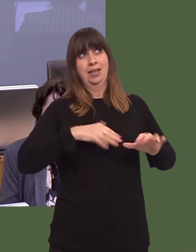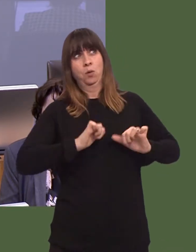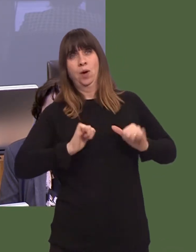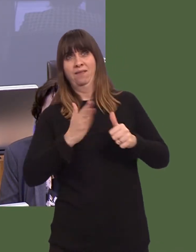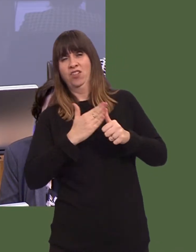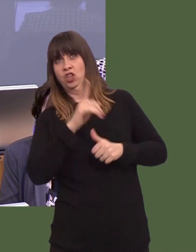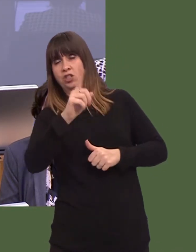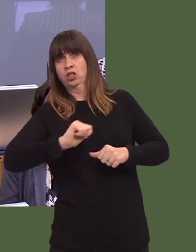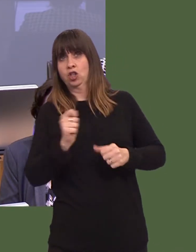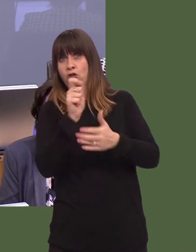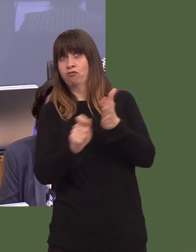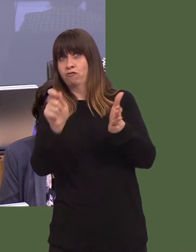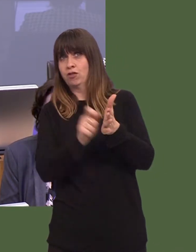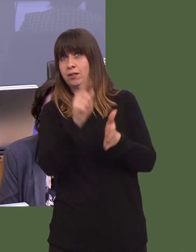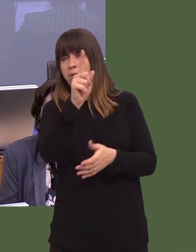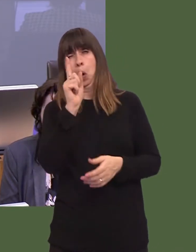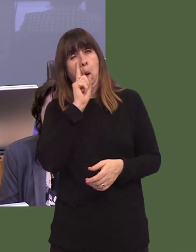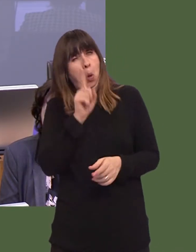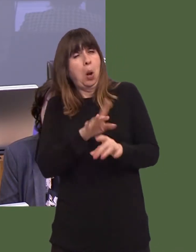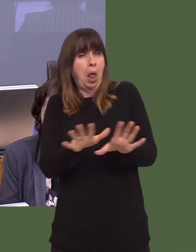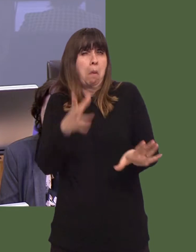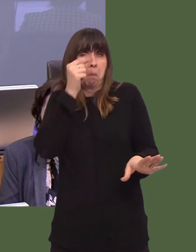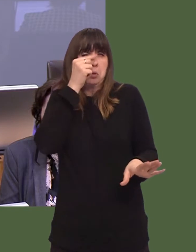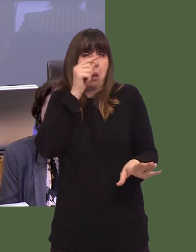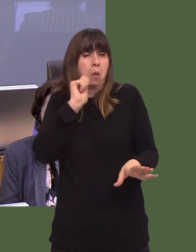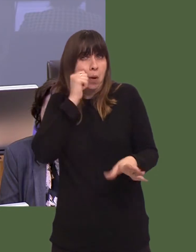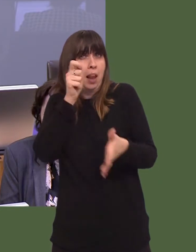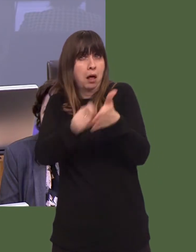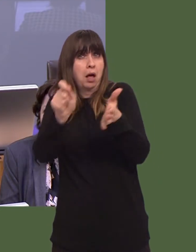some point in the future, does look a possibility.